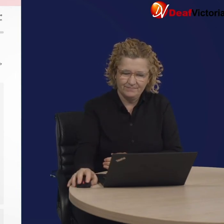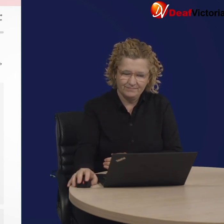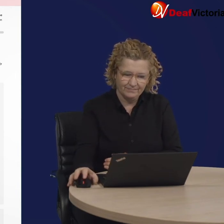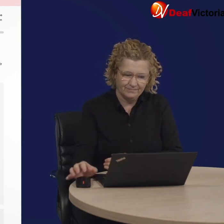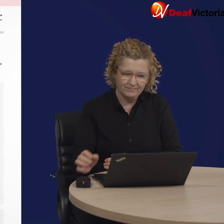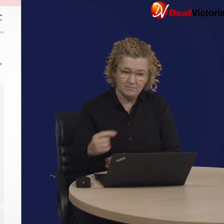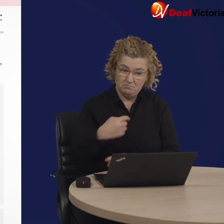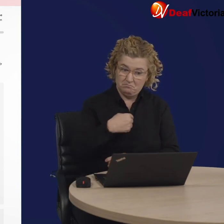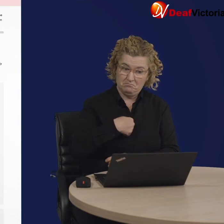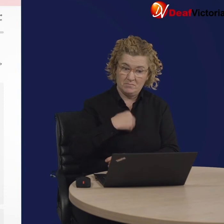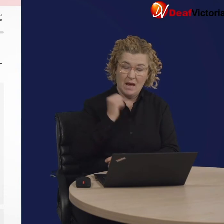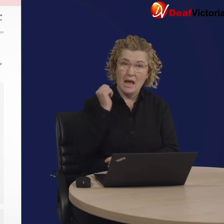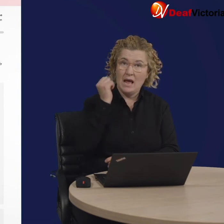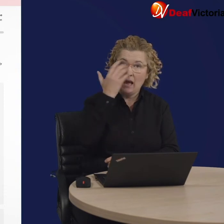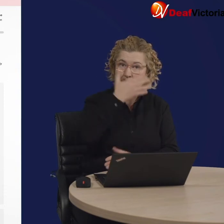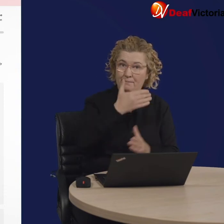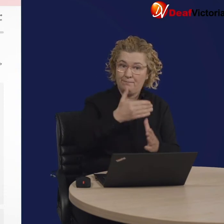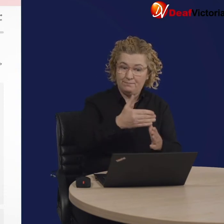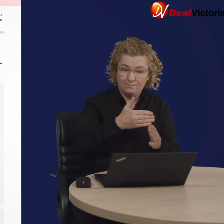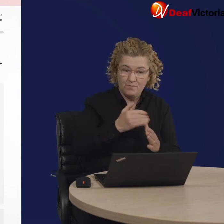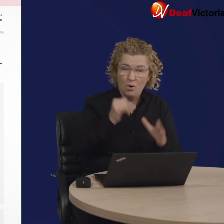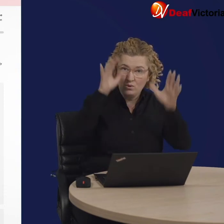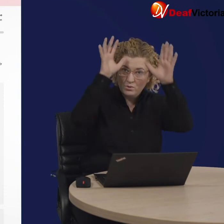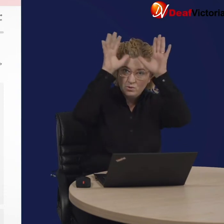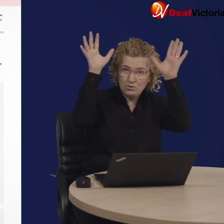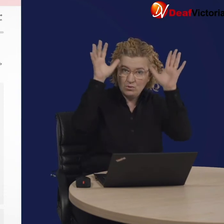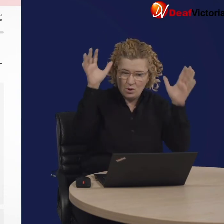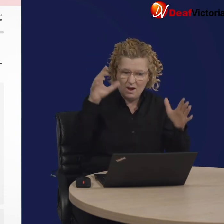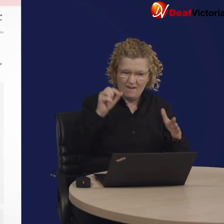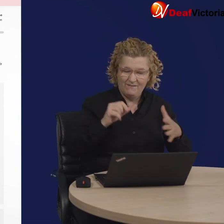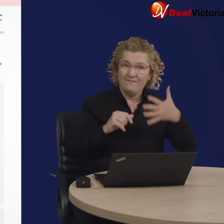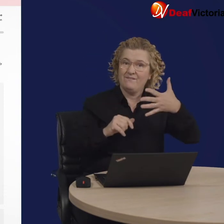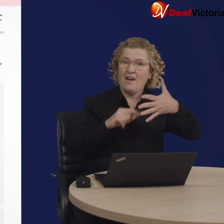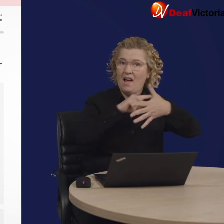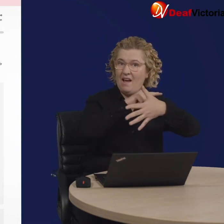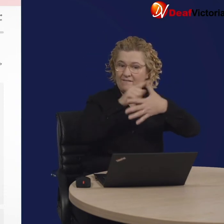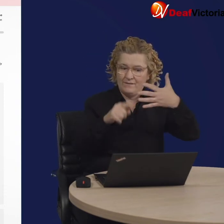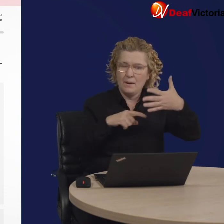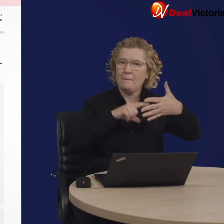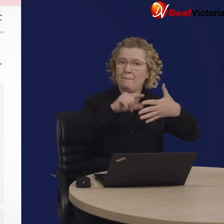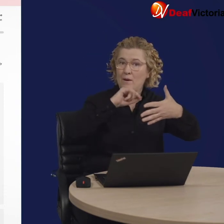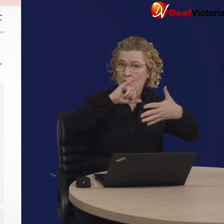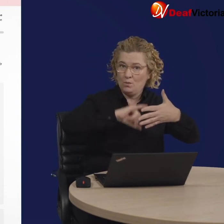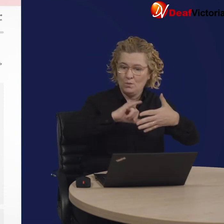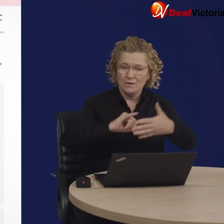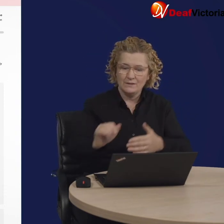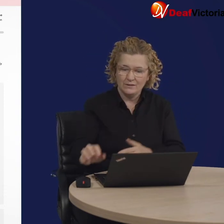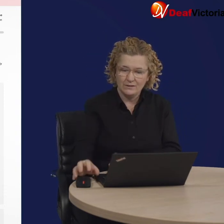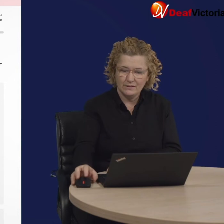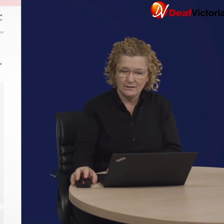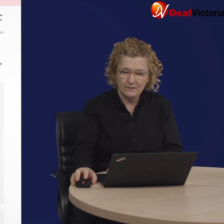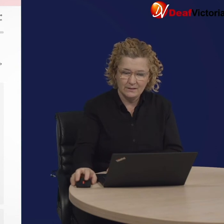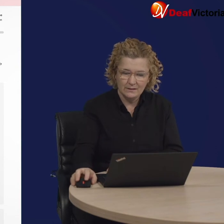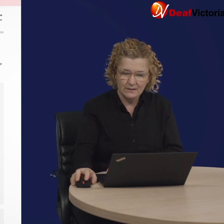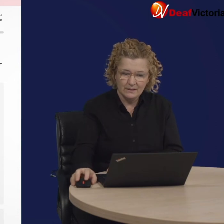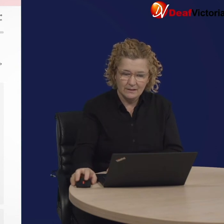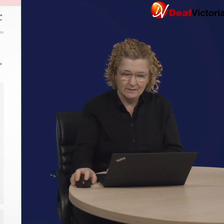This field is about Aboriginal or Torres Strait Islander identity, pick the options that matches best.